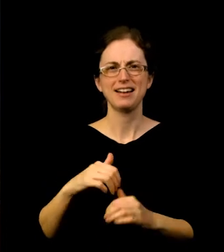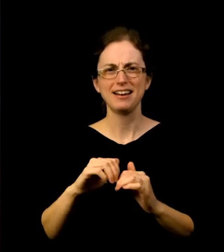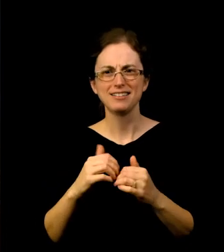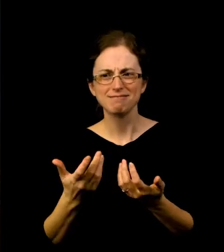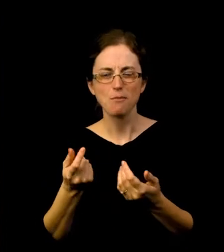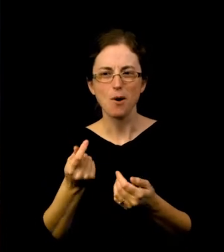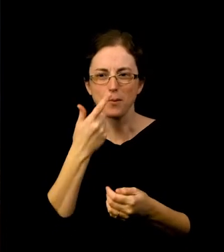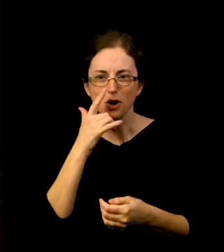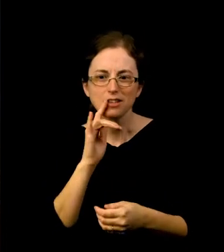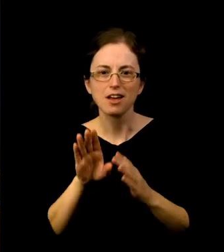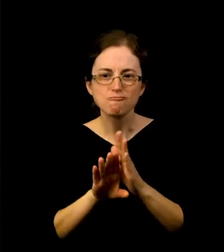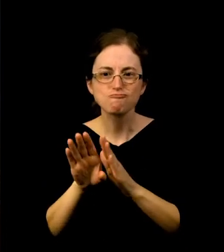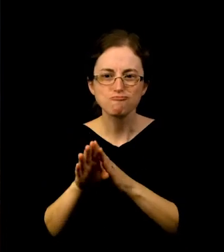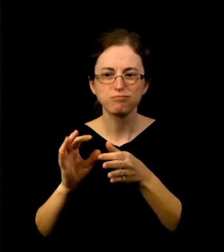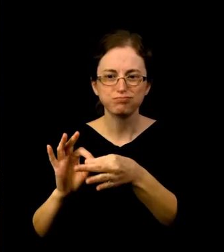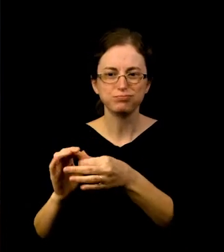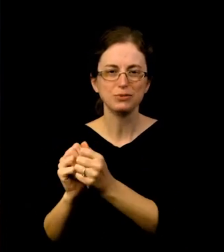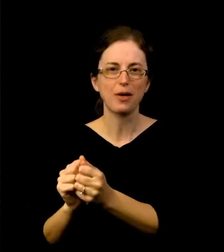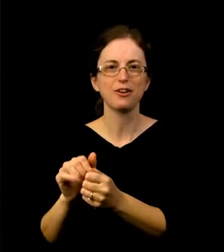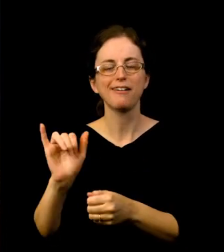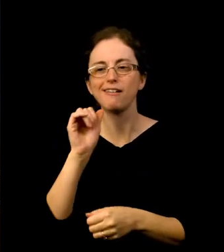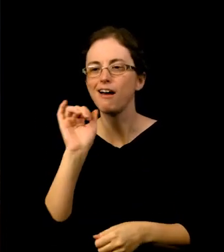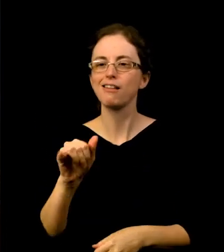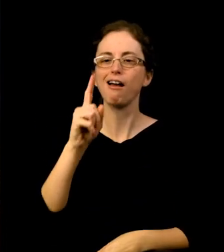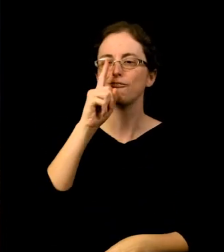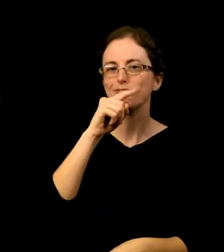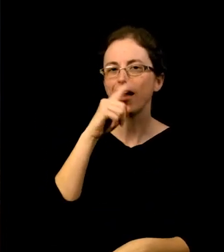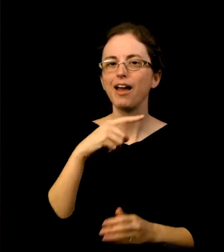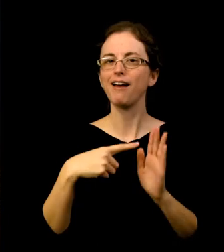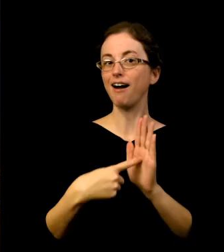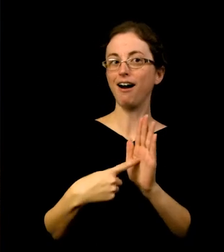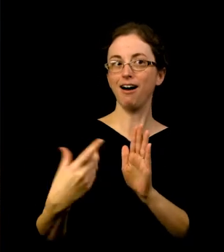not being done in a performative manner and not being done in some way that feels forced or mechanical.